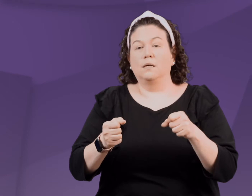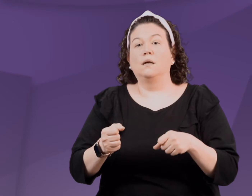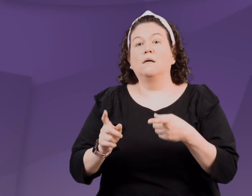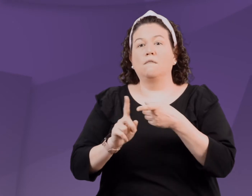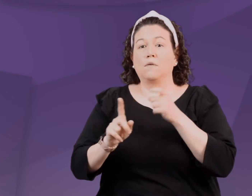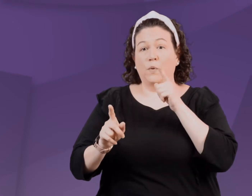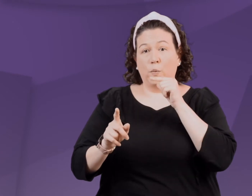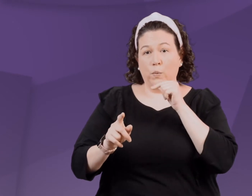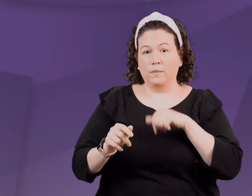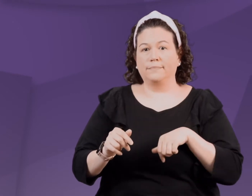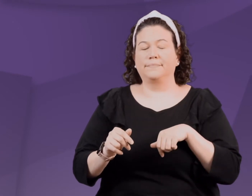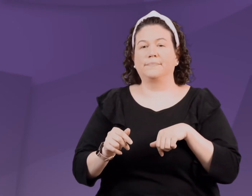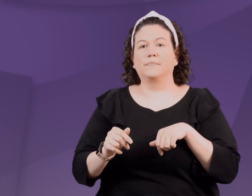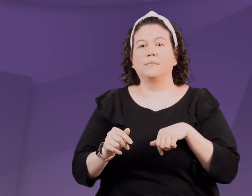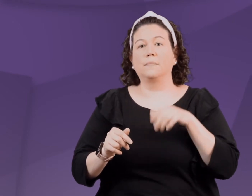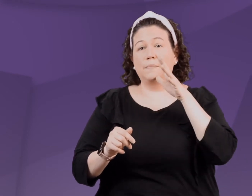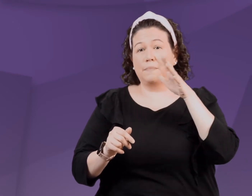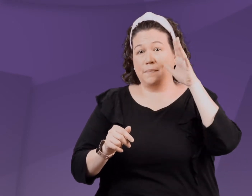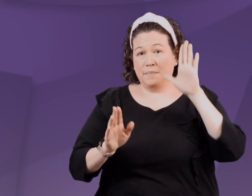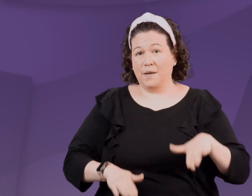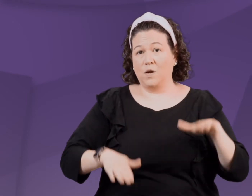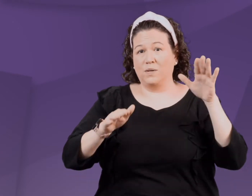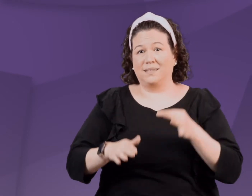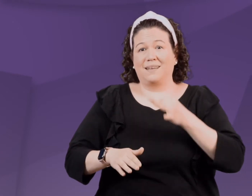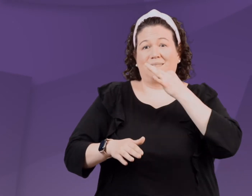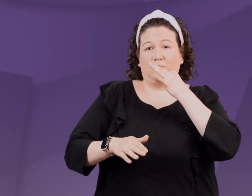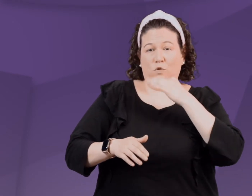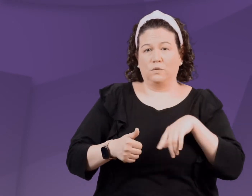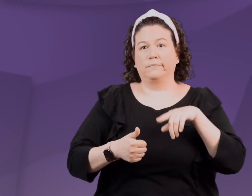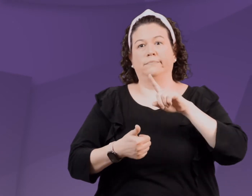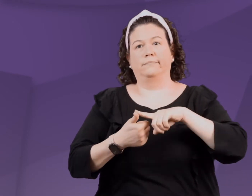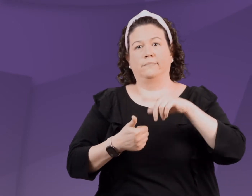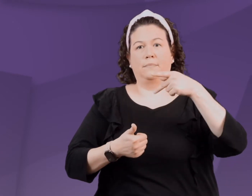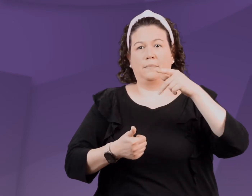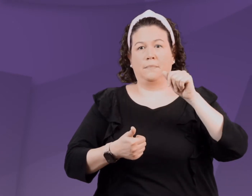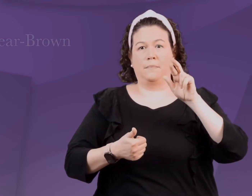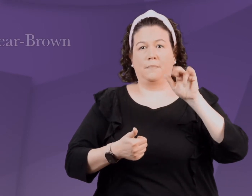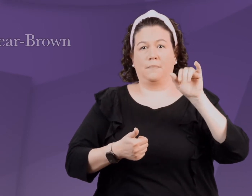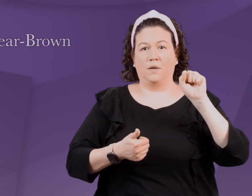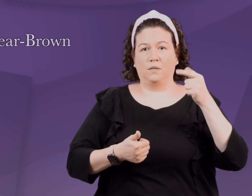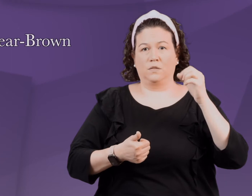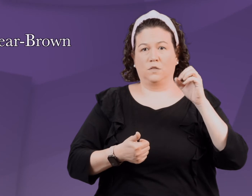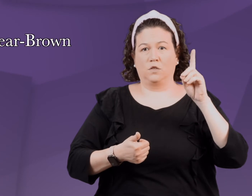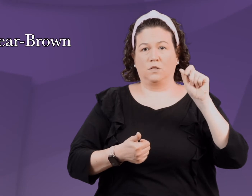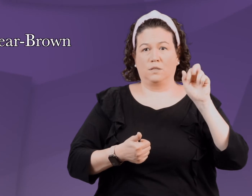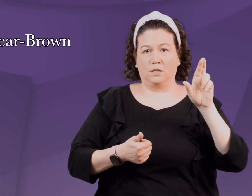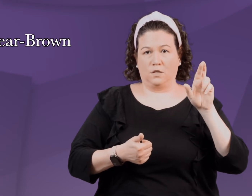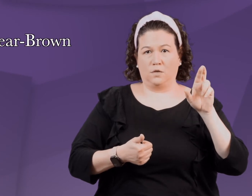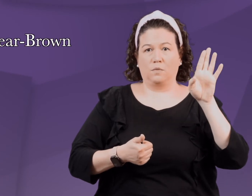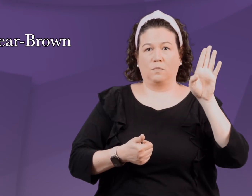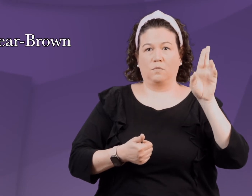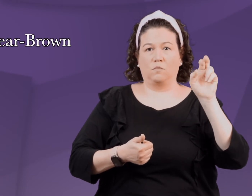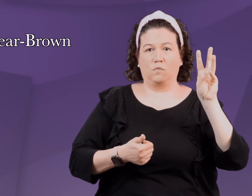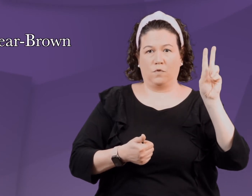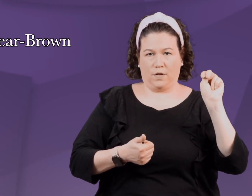The following are tips from parenting experts including Paris Goodyear-Brown,